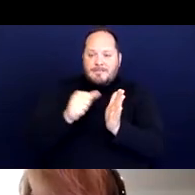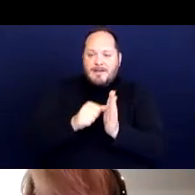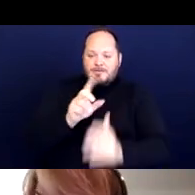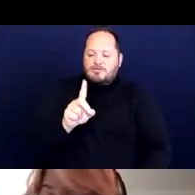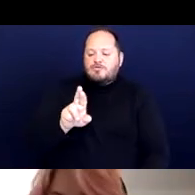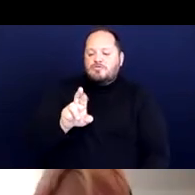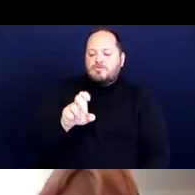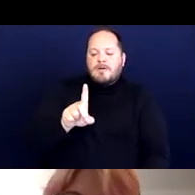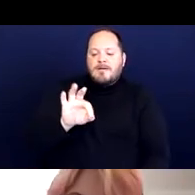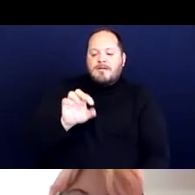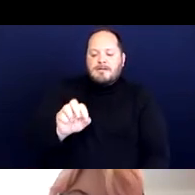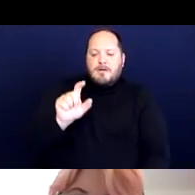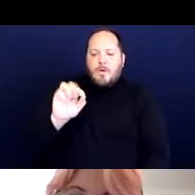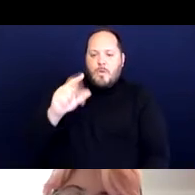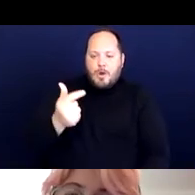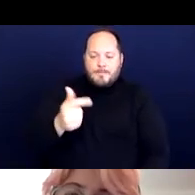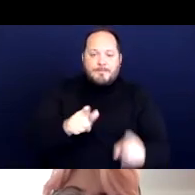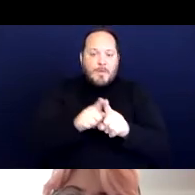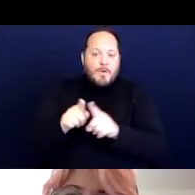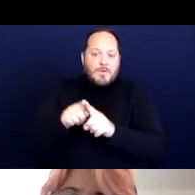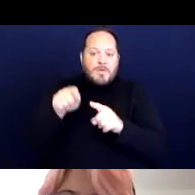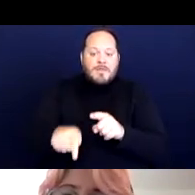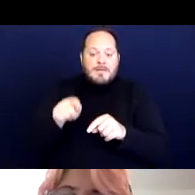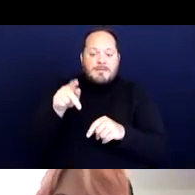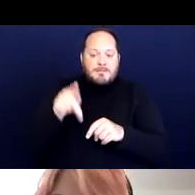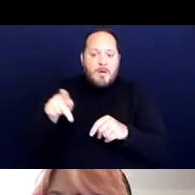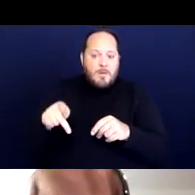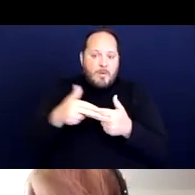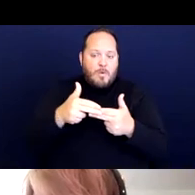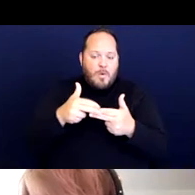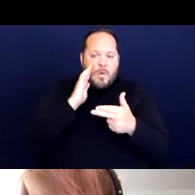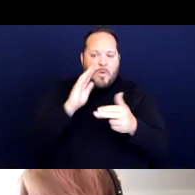And we will also be assigning the PowerPoint around to folks who registered for the training.